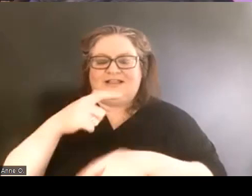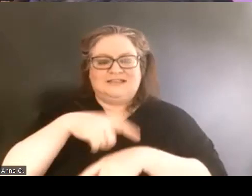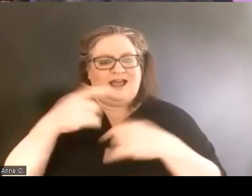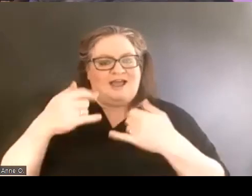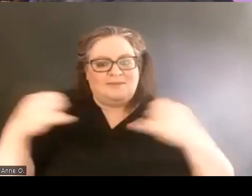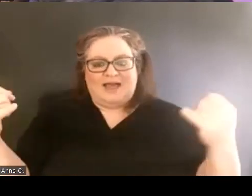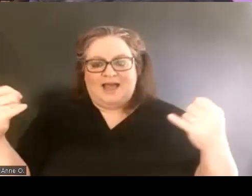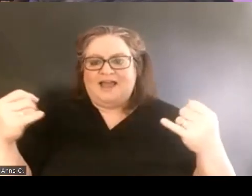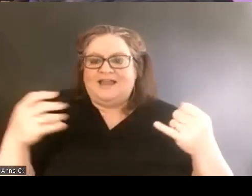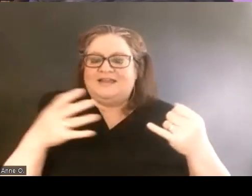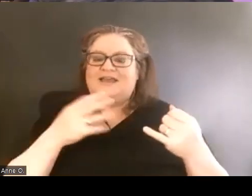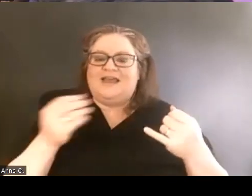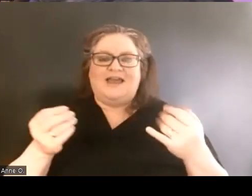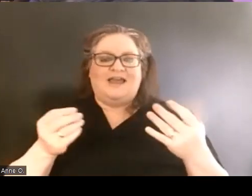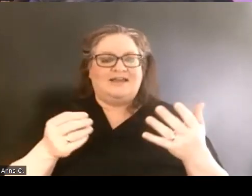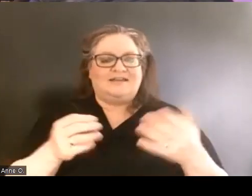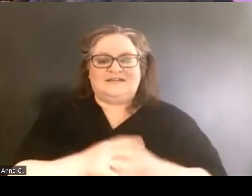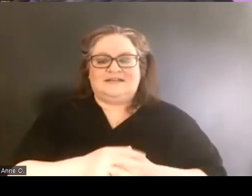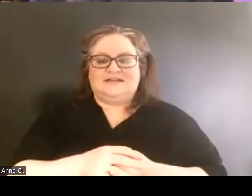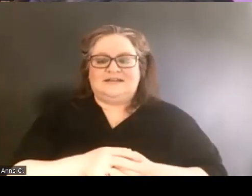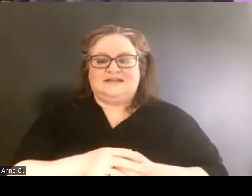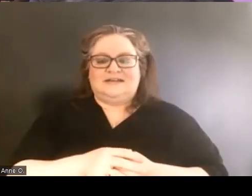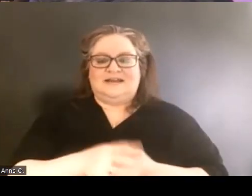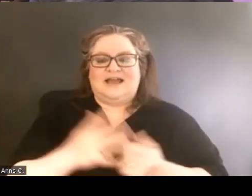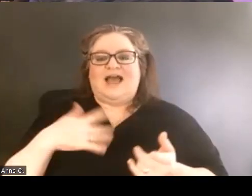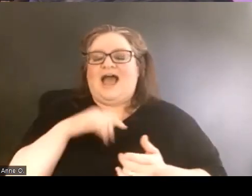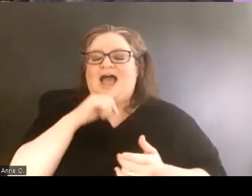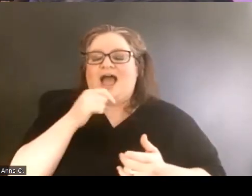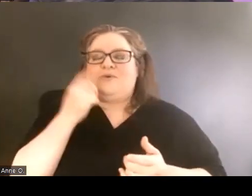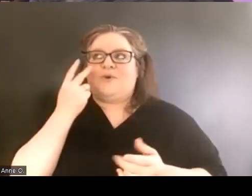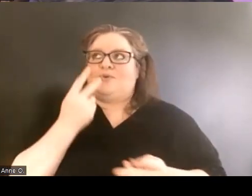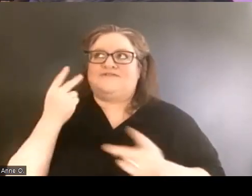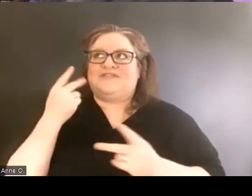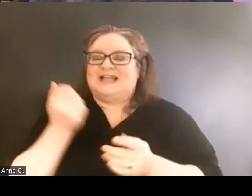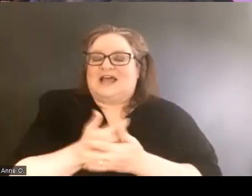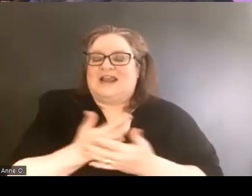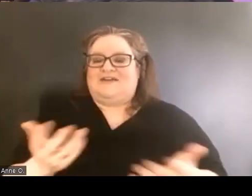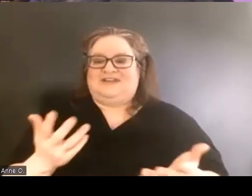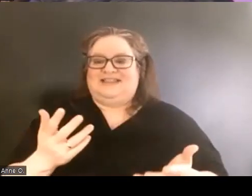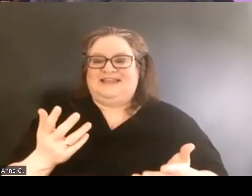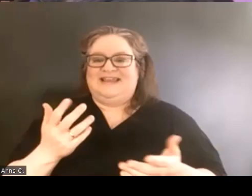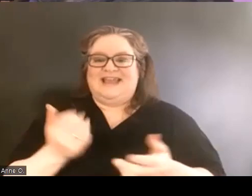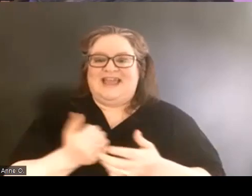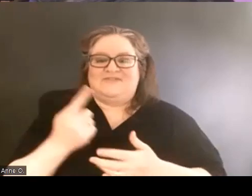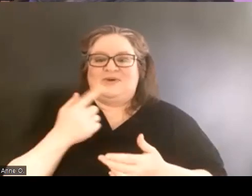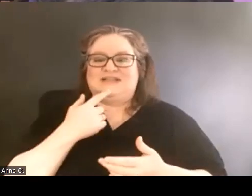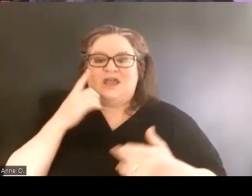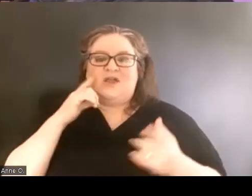and well, I won't reflect on everything everybody's saying. Hopefully we'll have some time for Q and A,